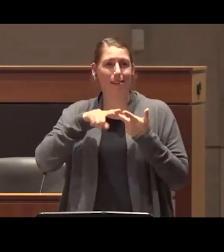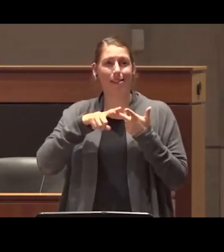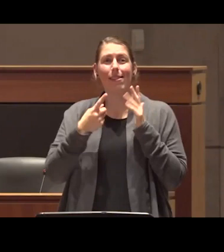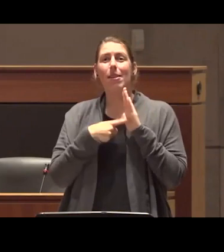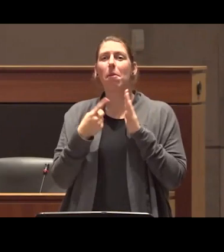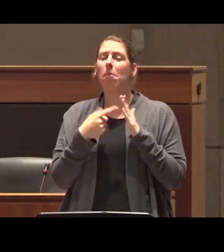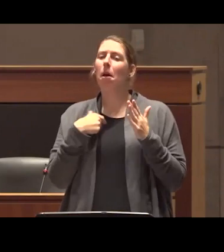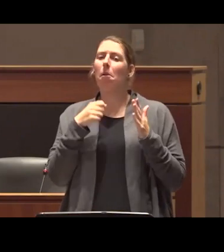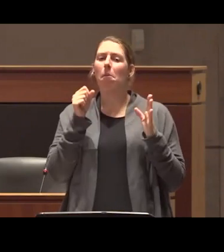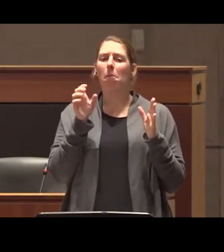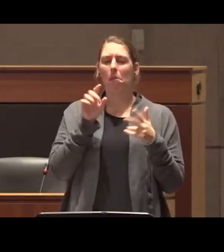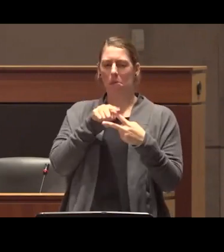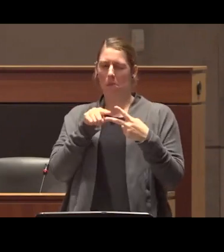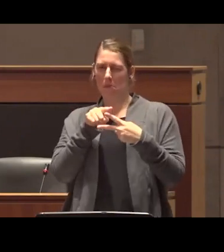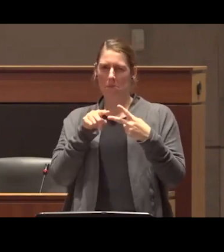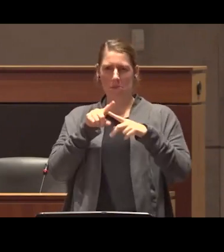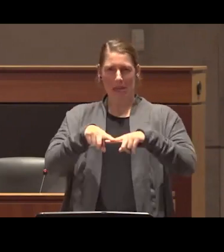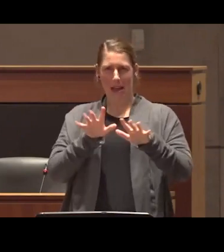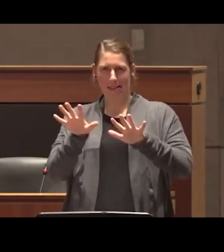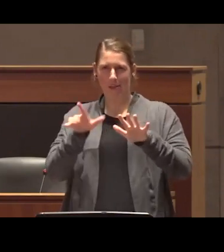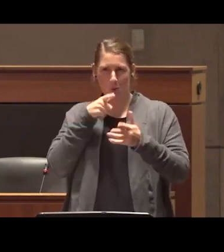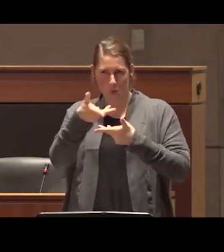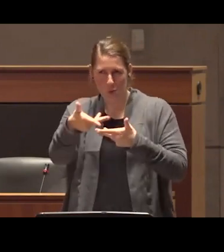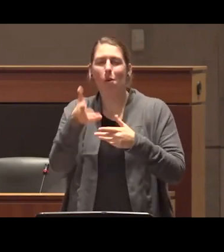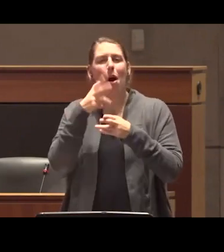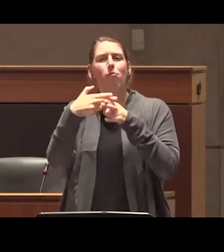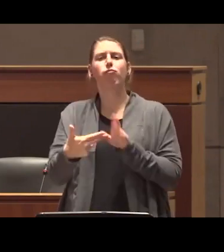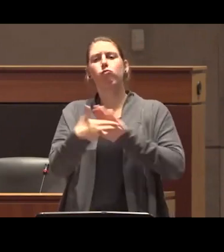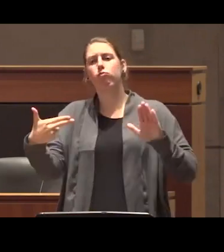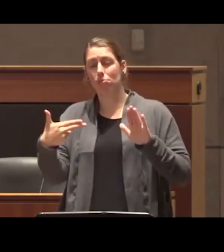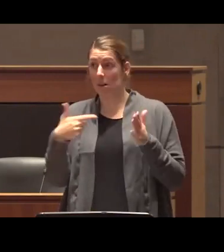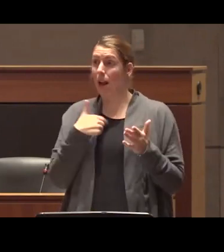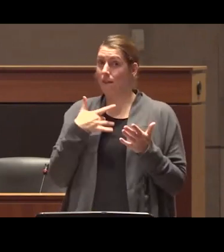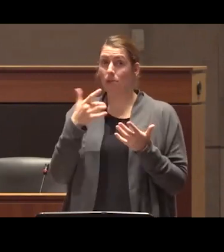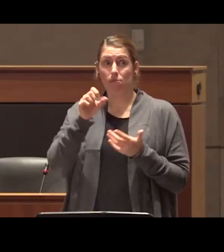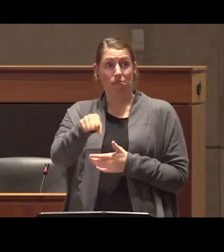drug user depending on context and I think there's an immense overlap between kind of